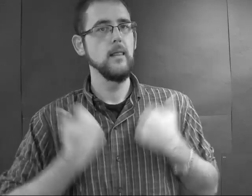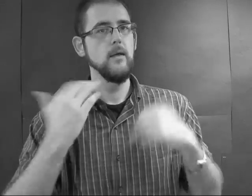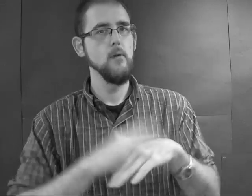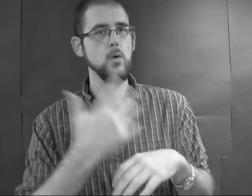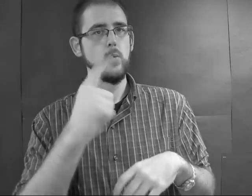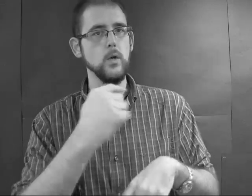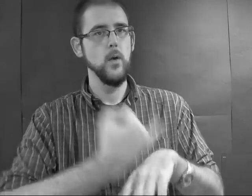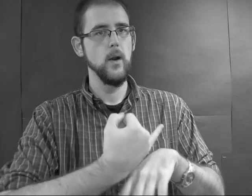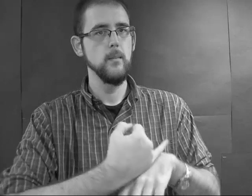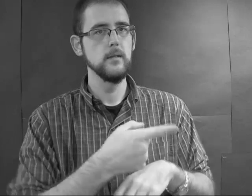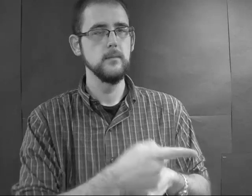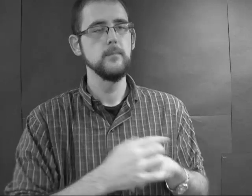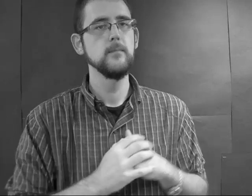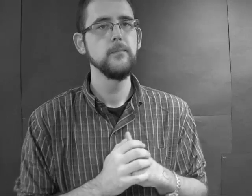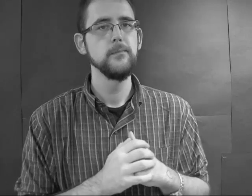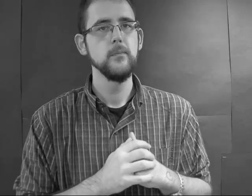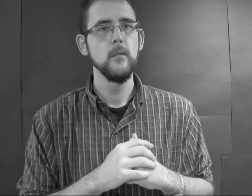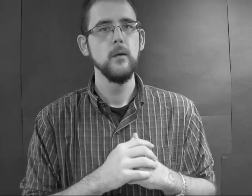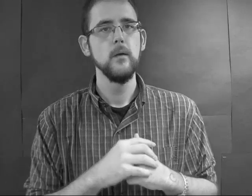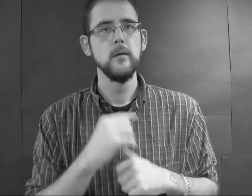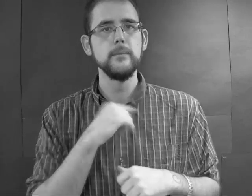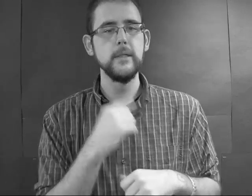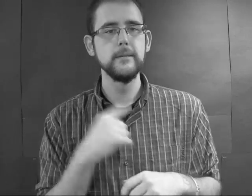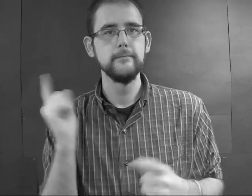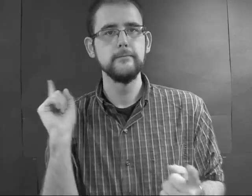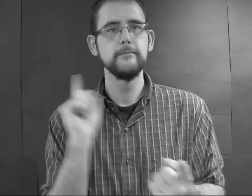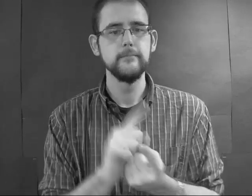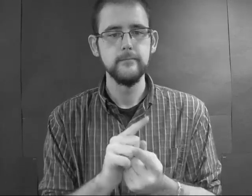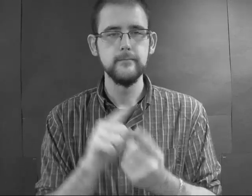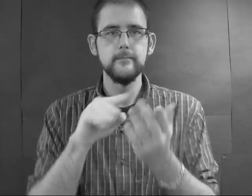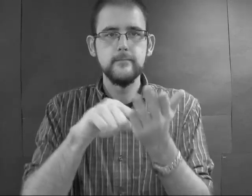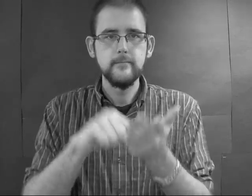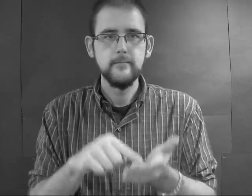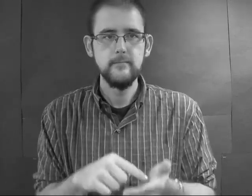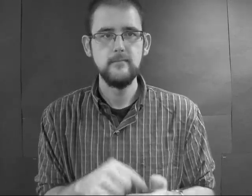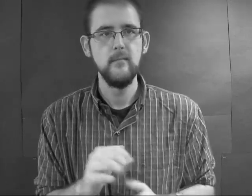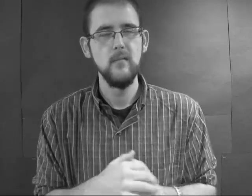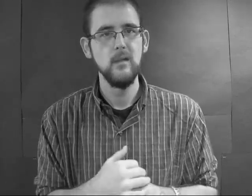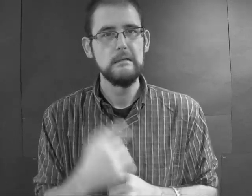campus at Georgetown University. When he investigates, he thinks